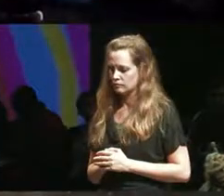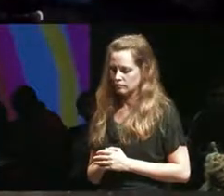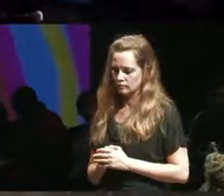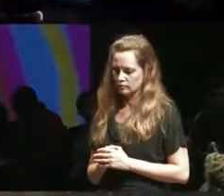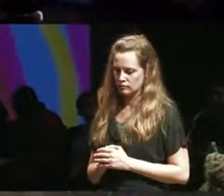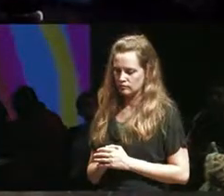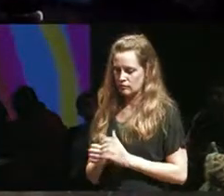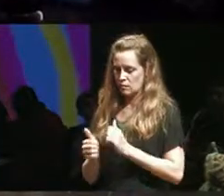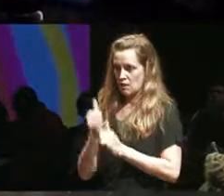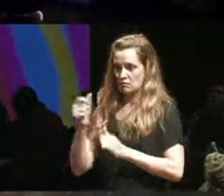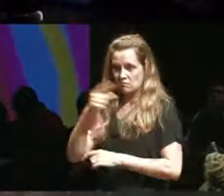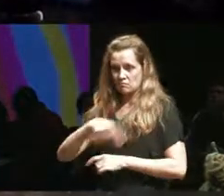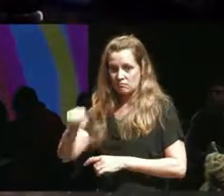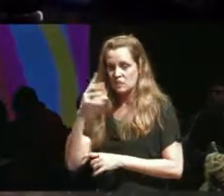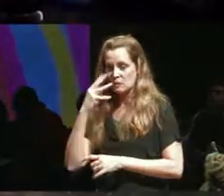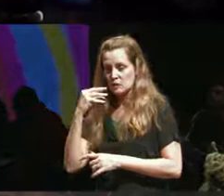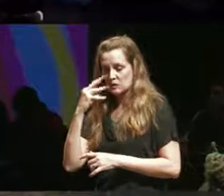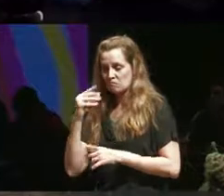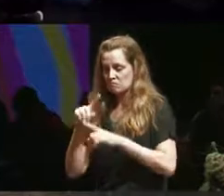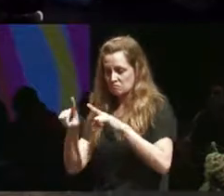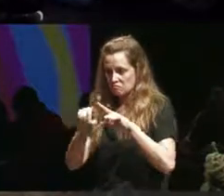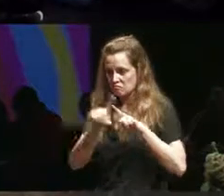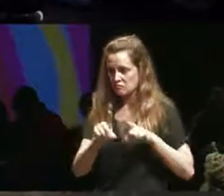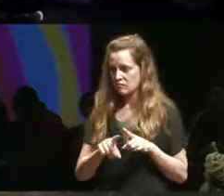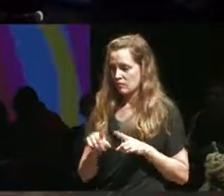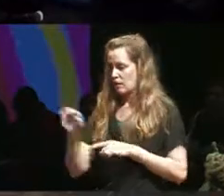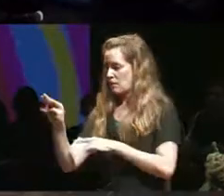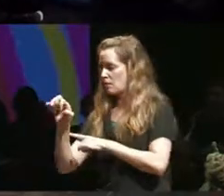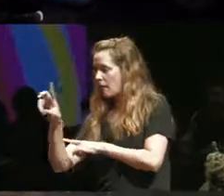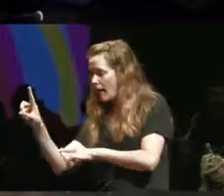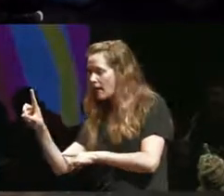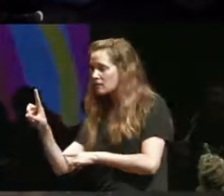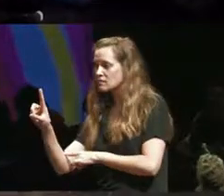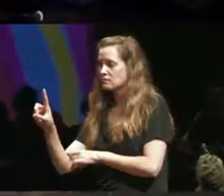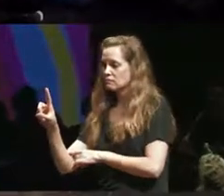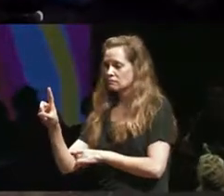the group is as having is experiencing madness connected to these these